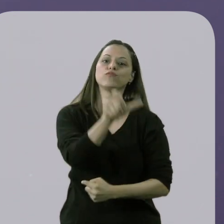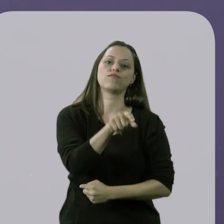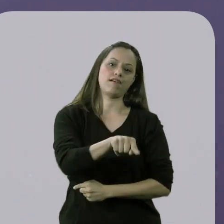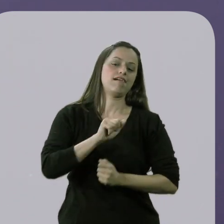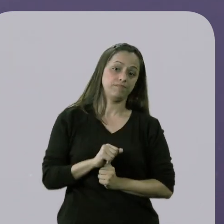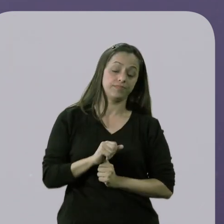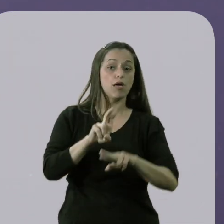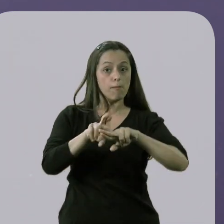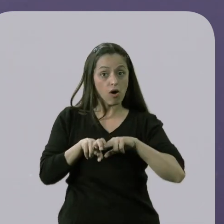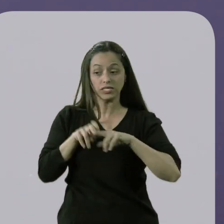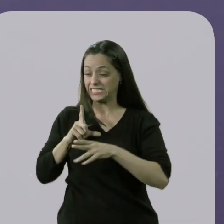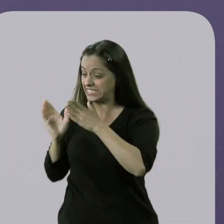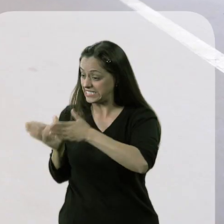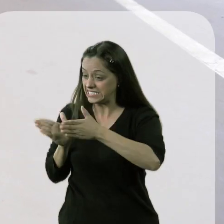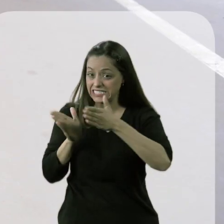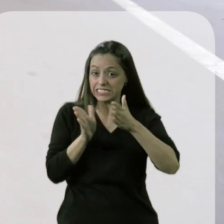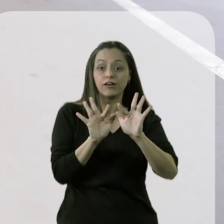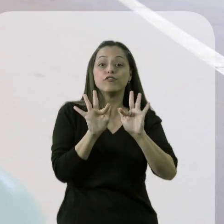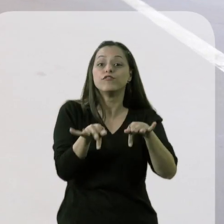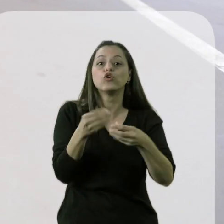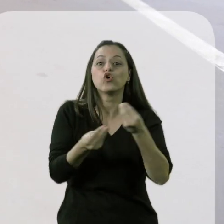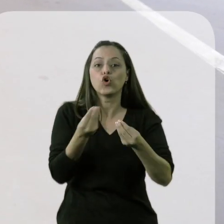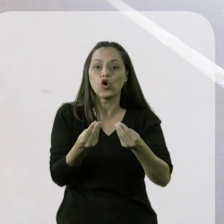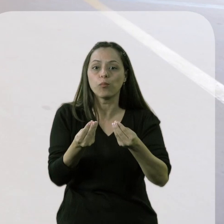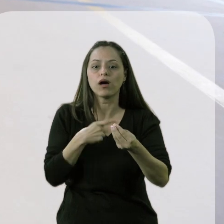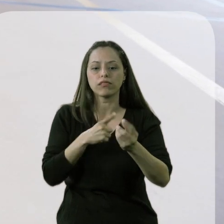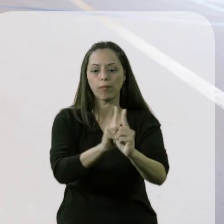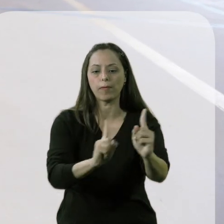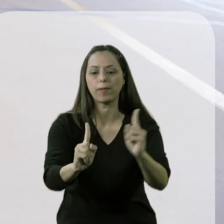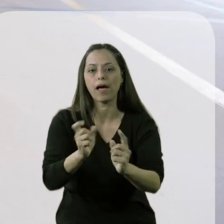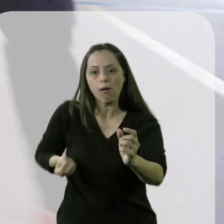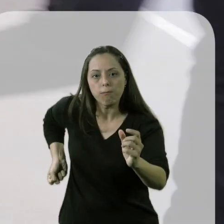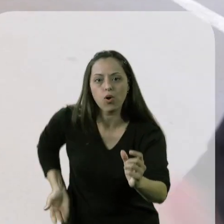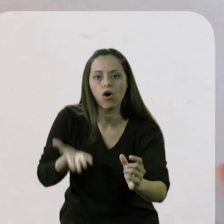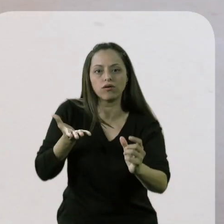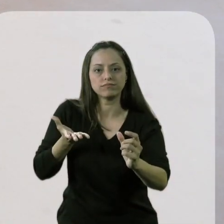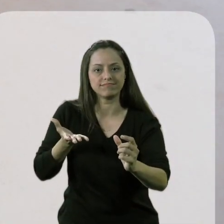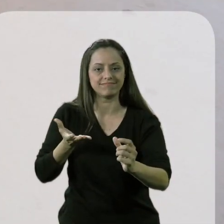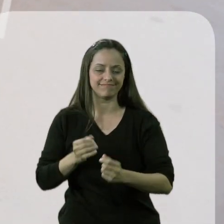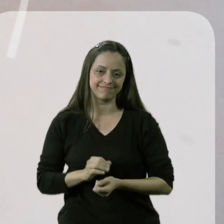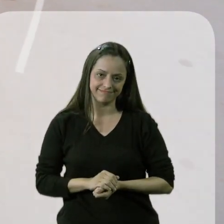and get to a point, reaching a goal. And the tour ends with the bowling game, which approaches overthrowing.